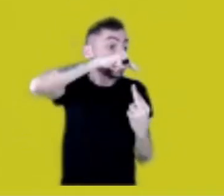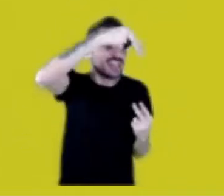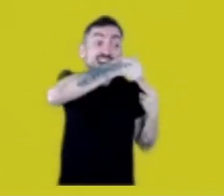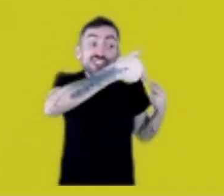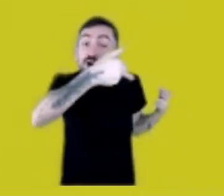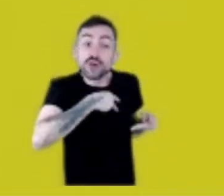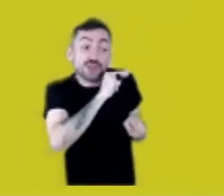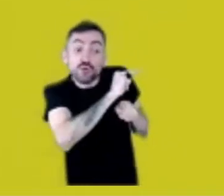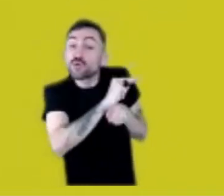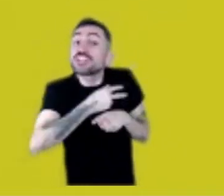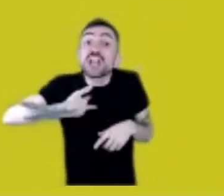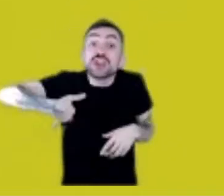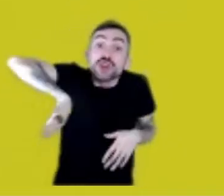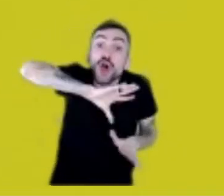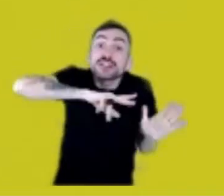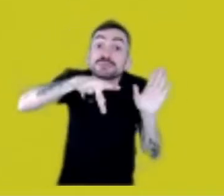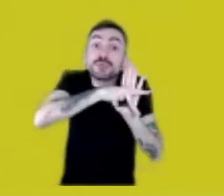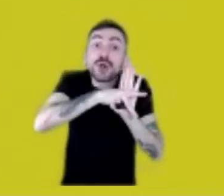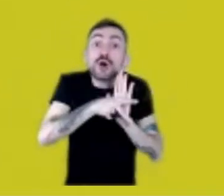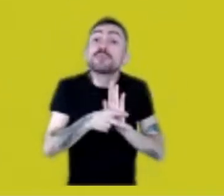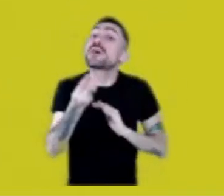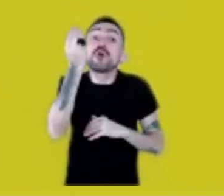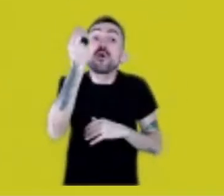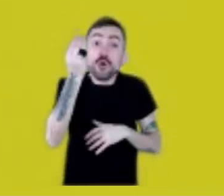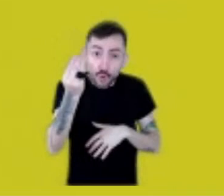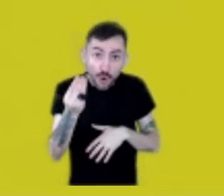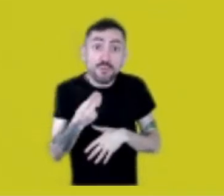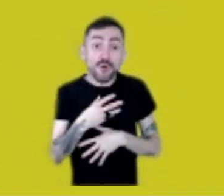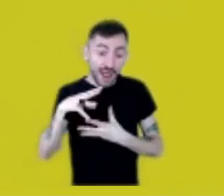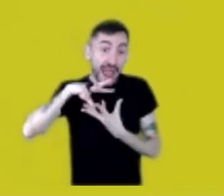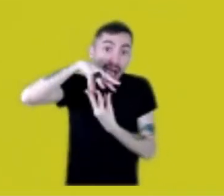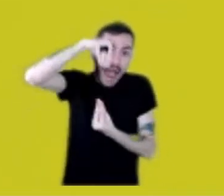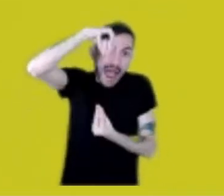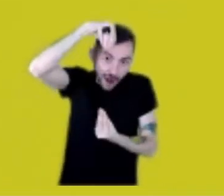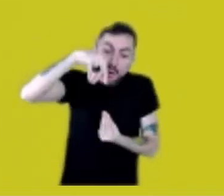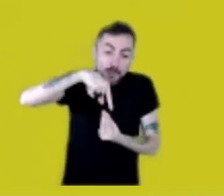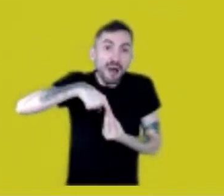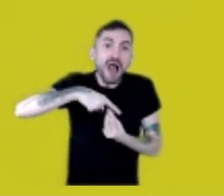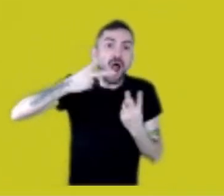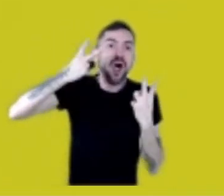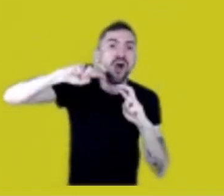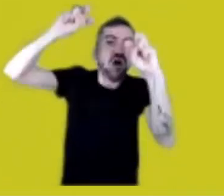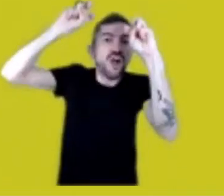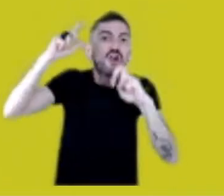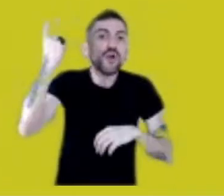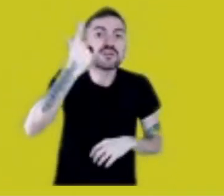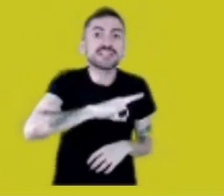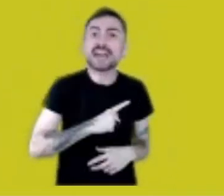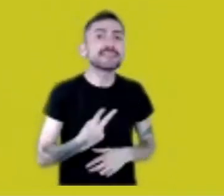You won’t be able to suck out of our shamans’ souls the knowledge you intend to expropriate!